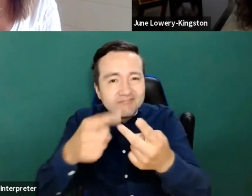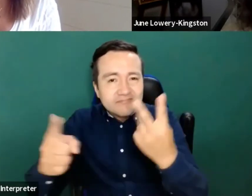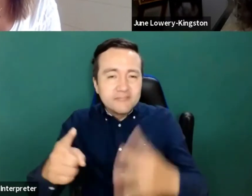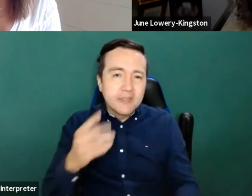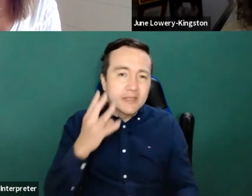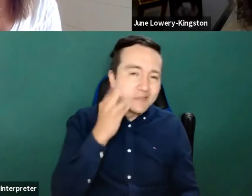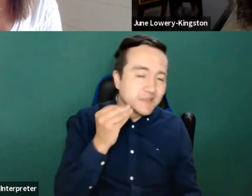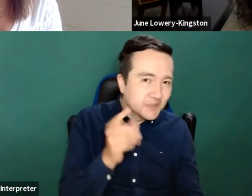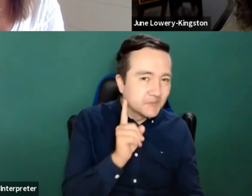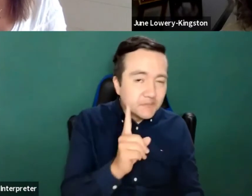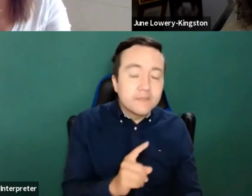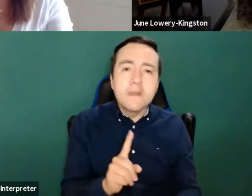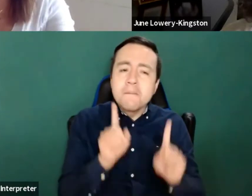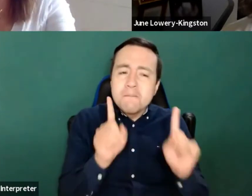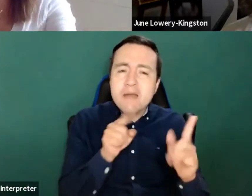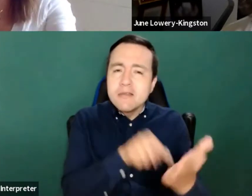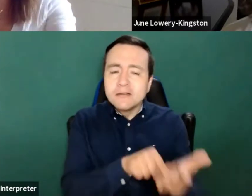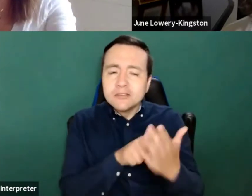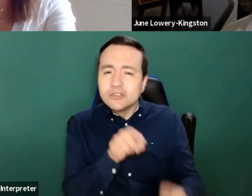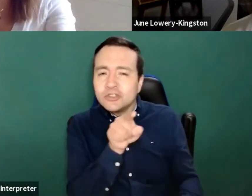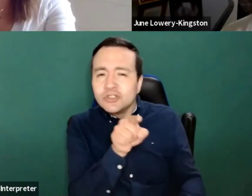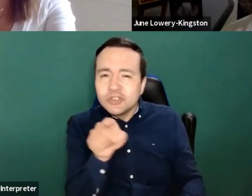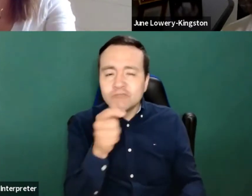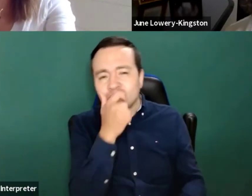But it also shows perhaps, where we should be putting our attention.